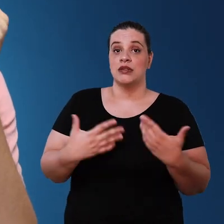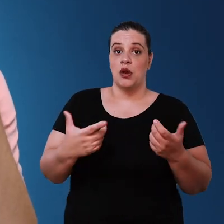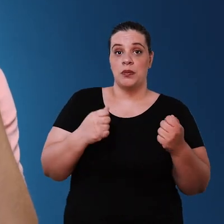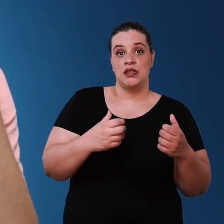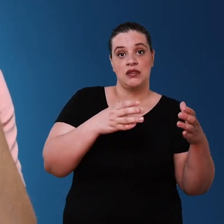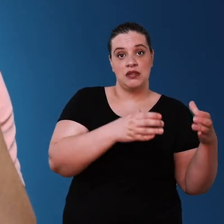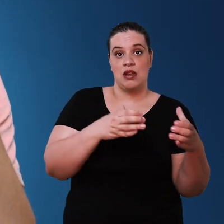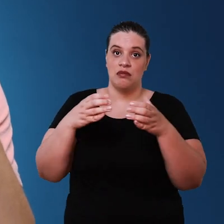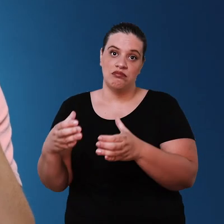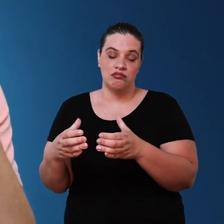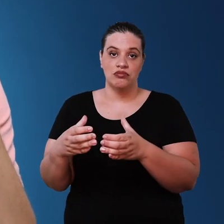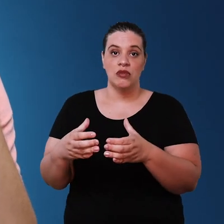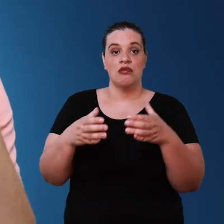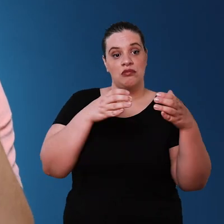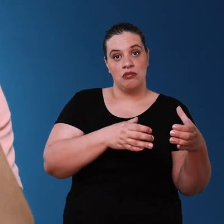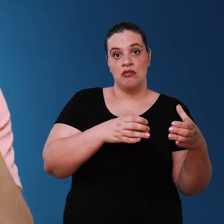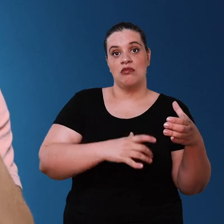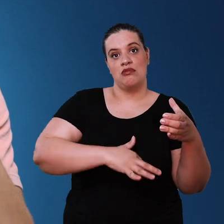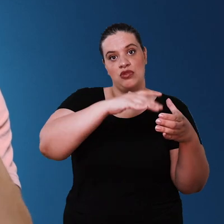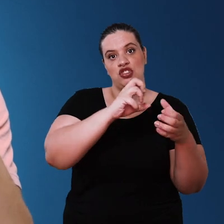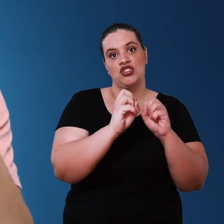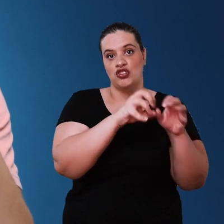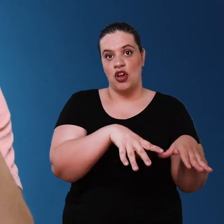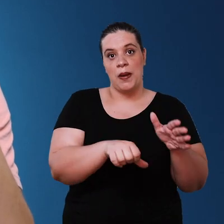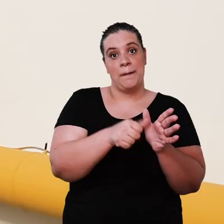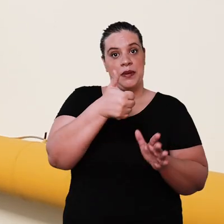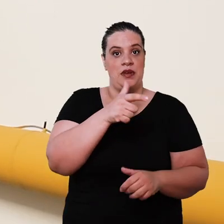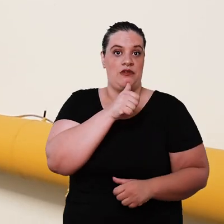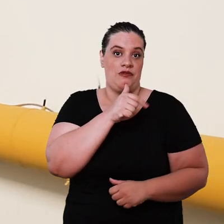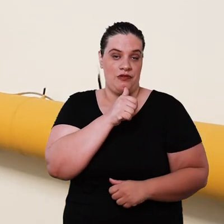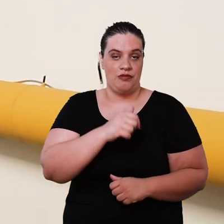reservoir of some kind to accumulate discard this first water there are many